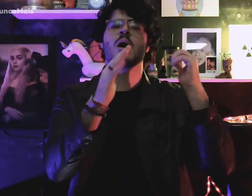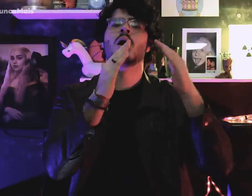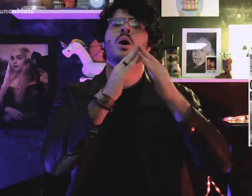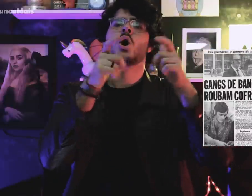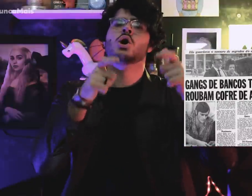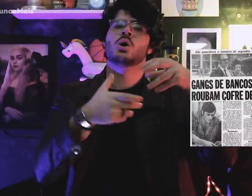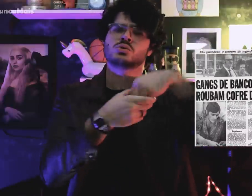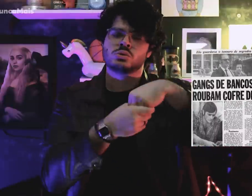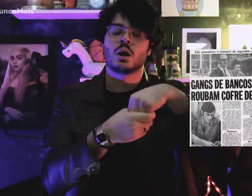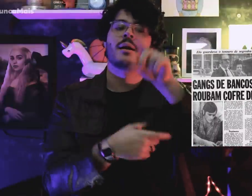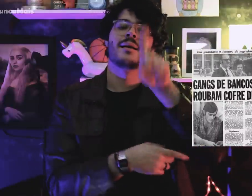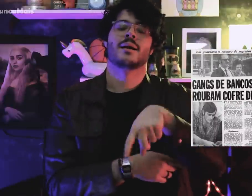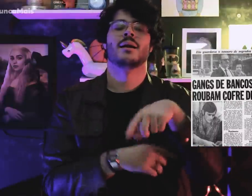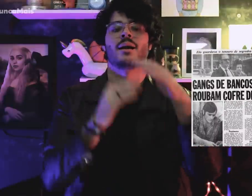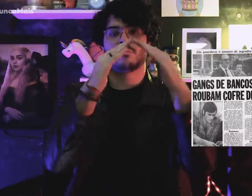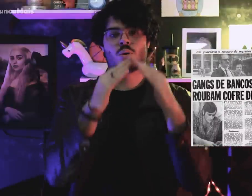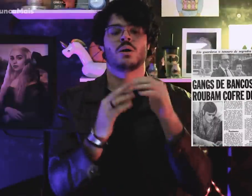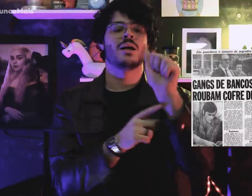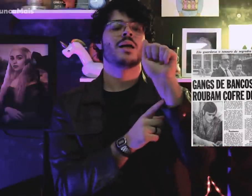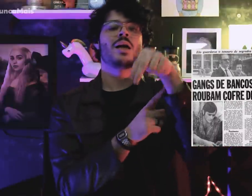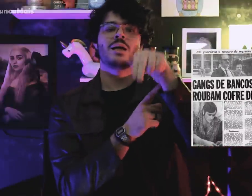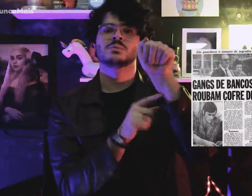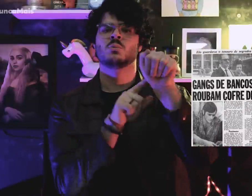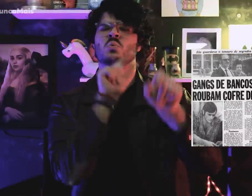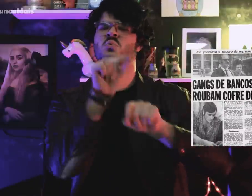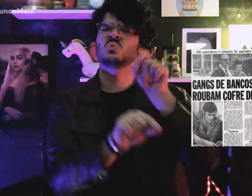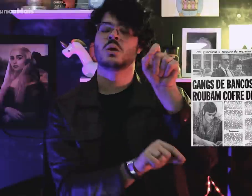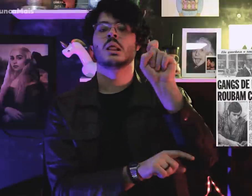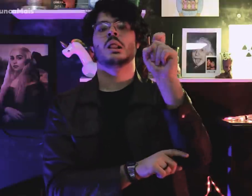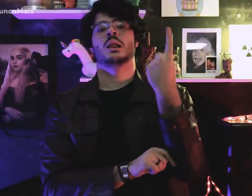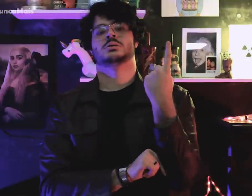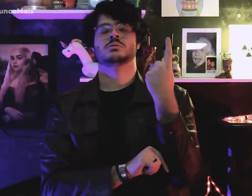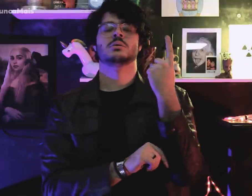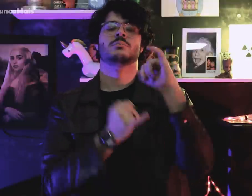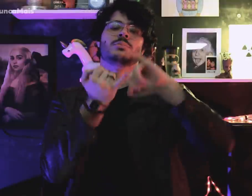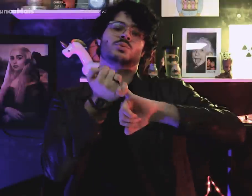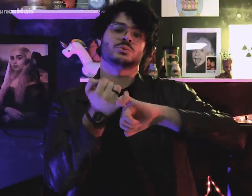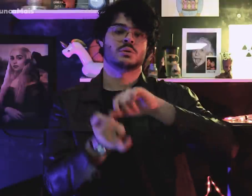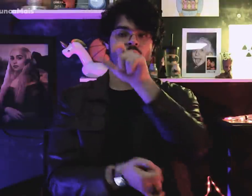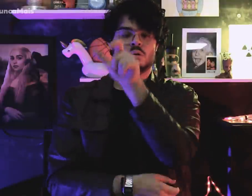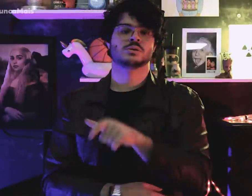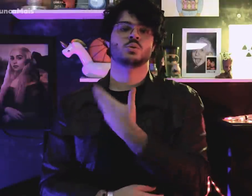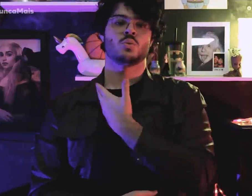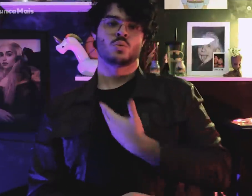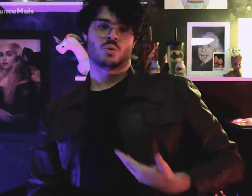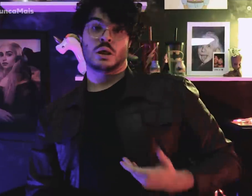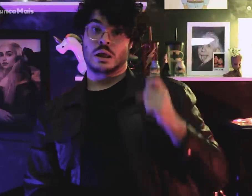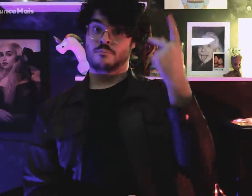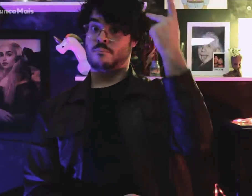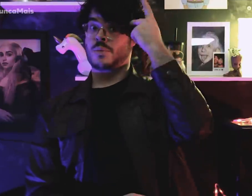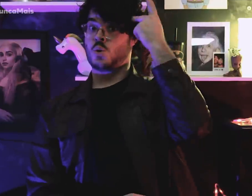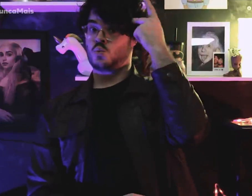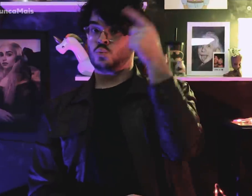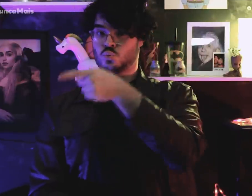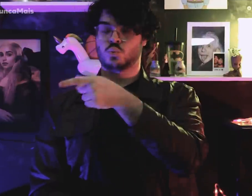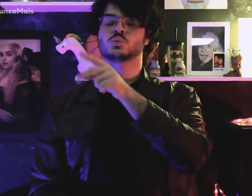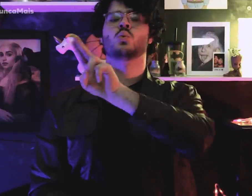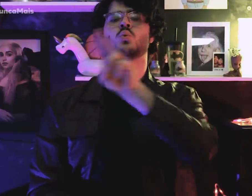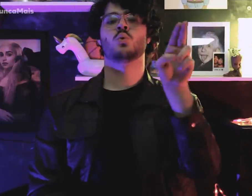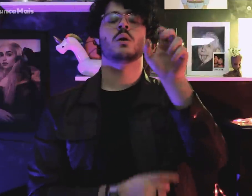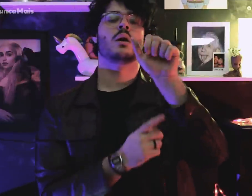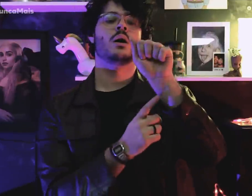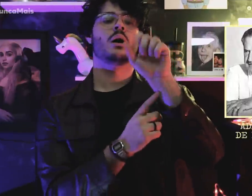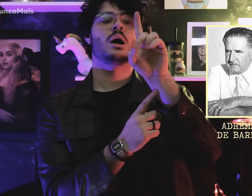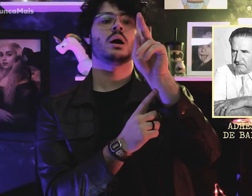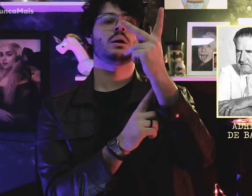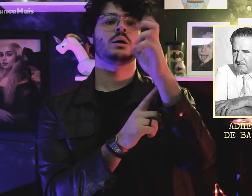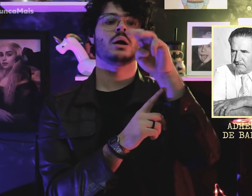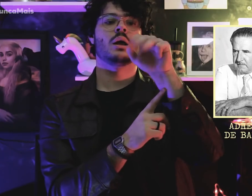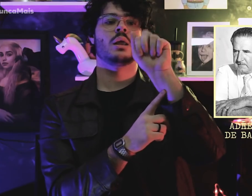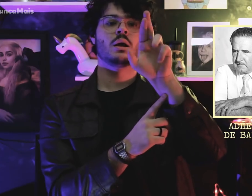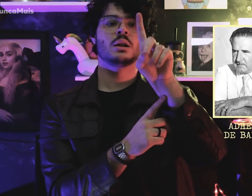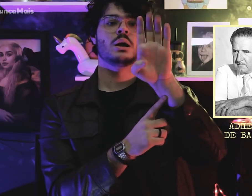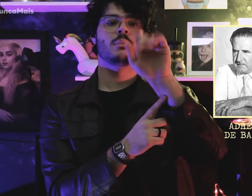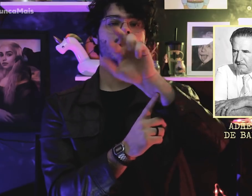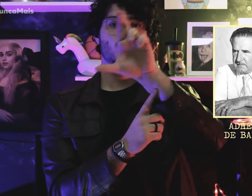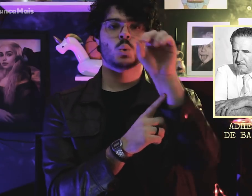from the home of Ana Capriglione, ex-lover of former governor of São Paulo, Adhemar de Barros.